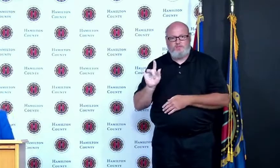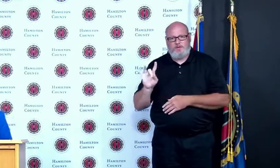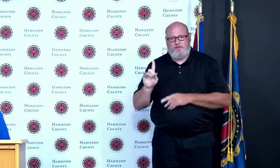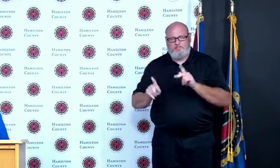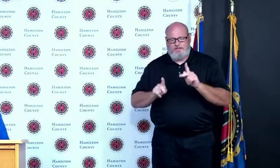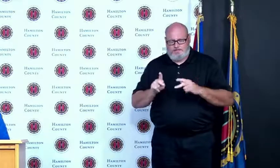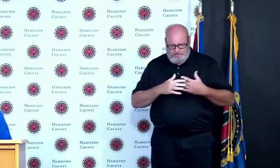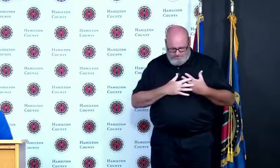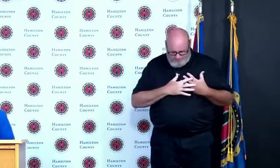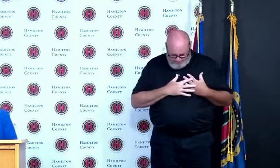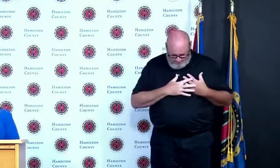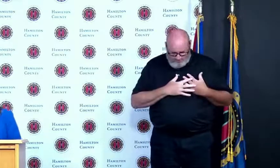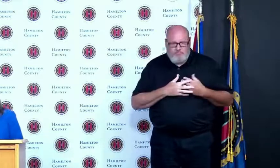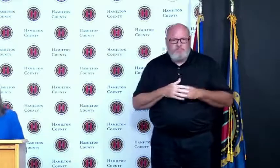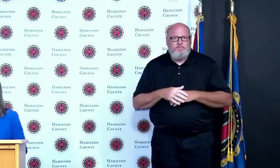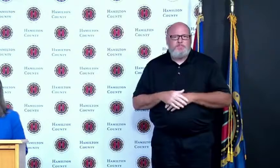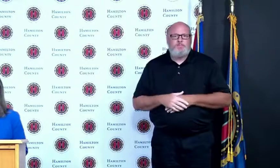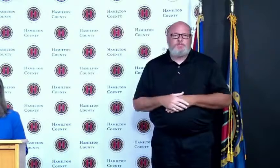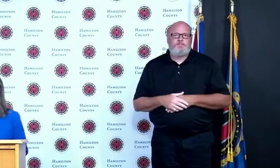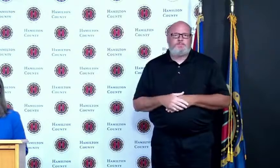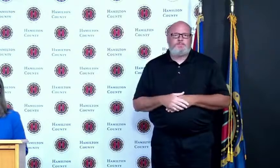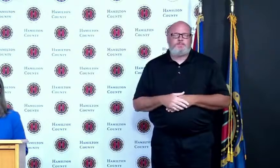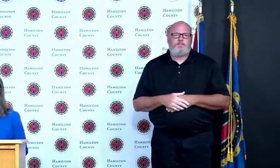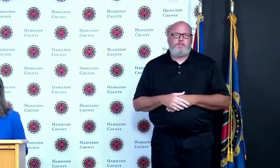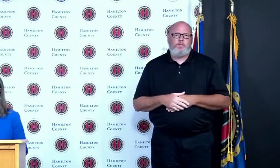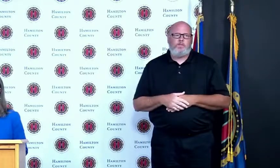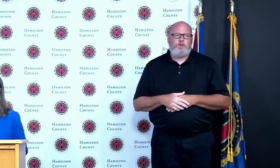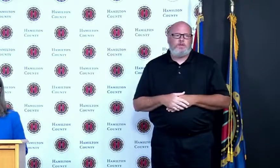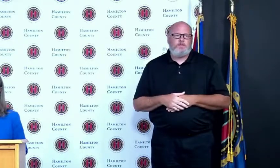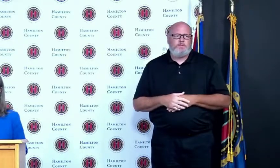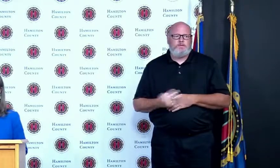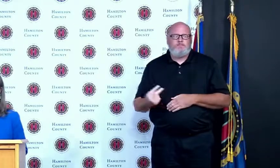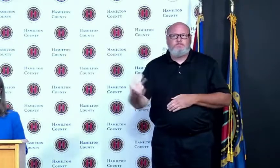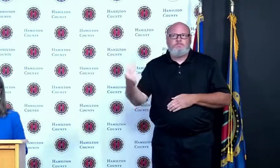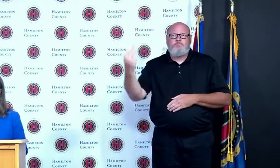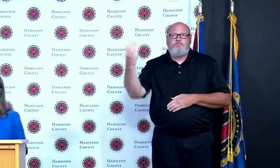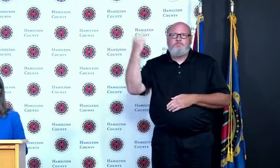looking back my goal with these sessions was to give the public straightforward information